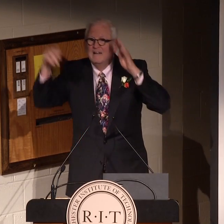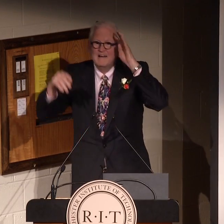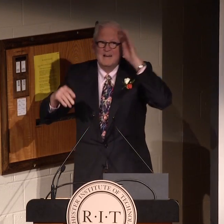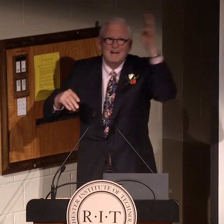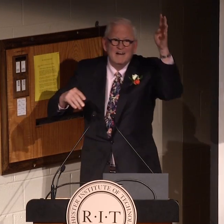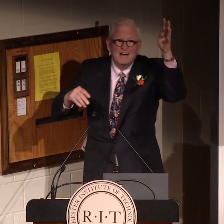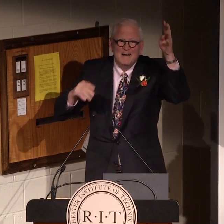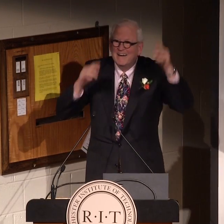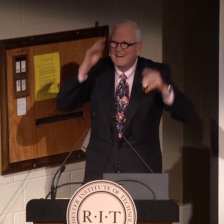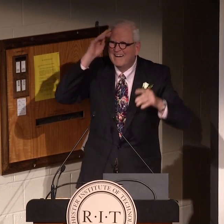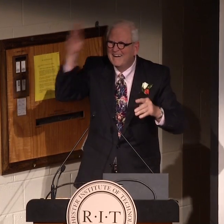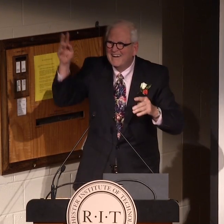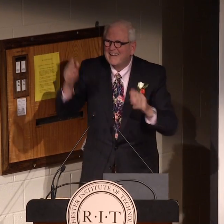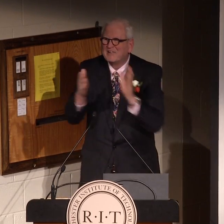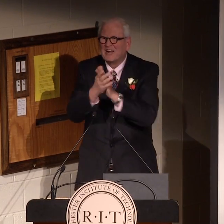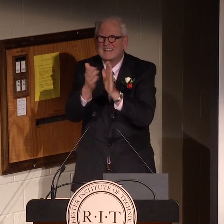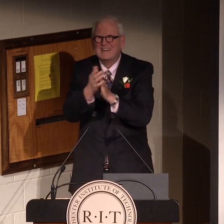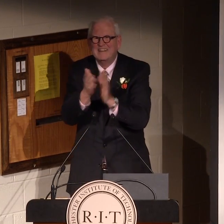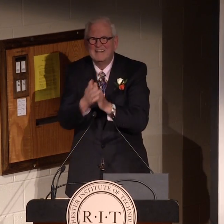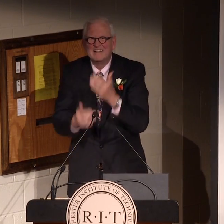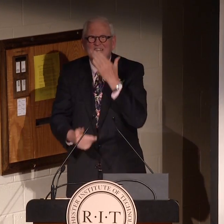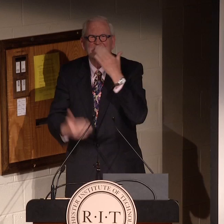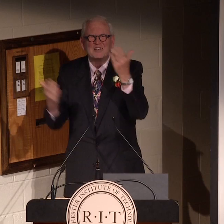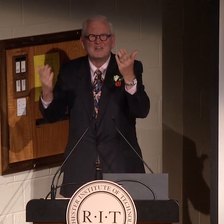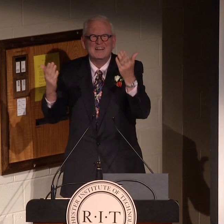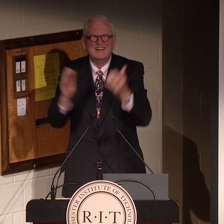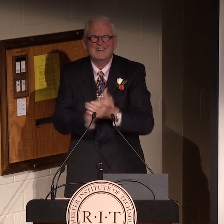Innovation. Great.